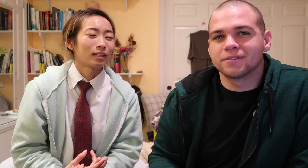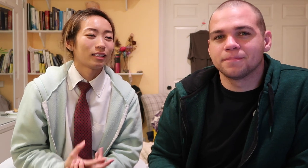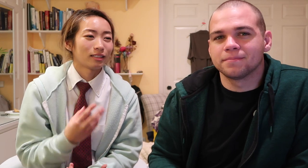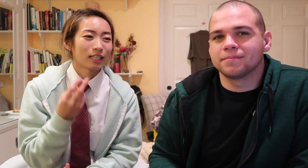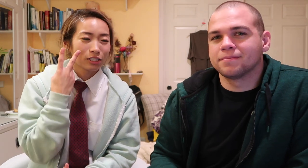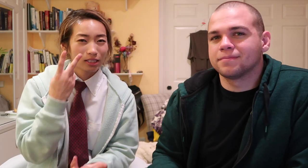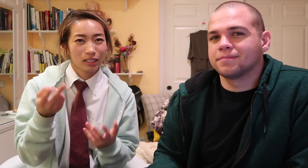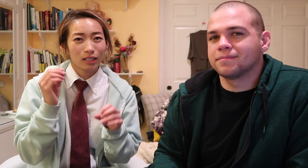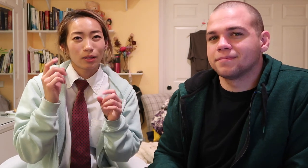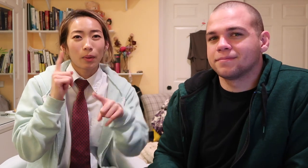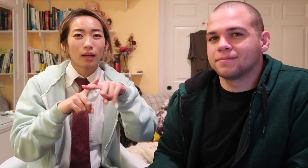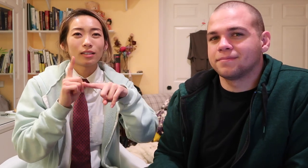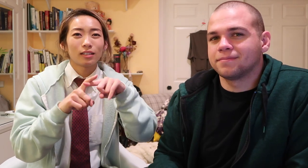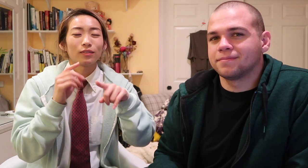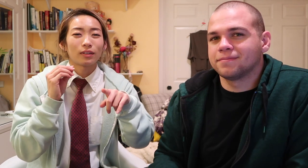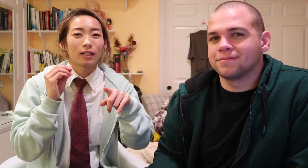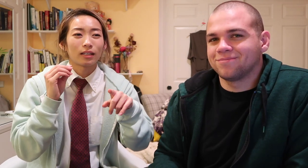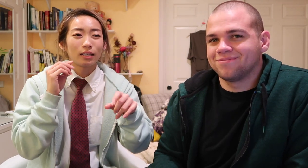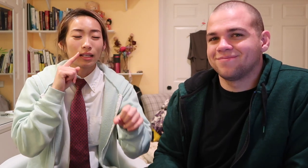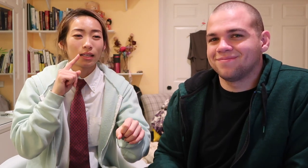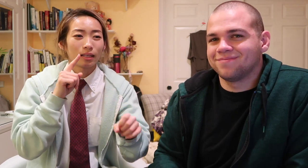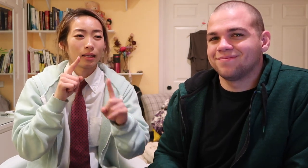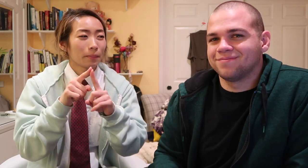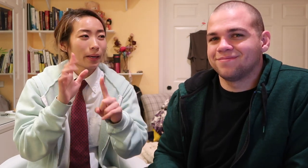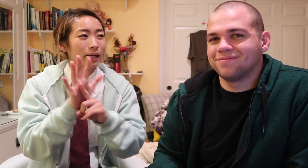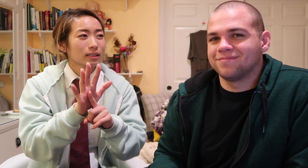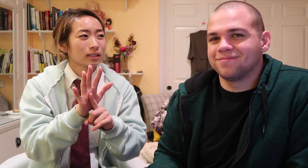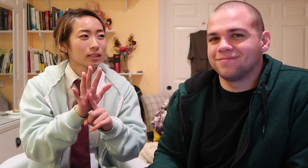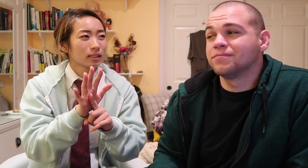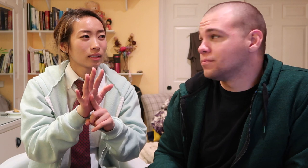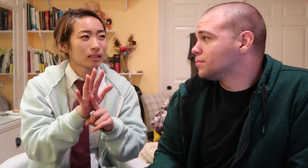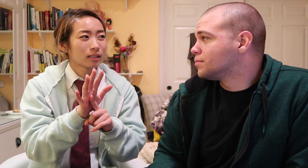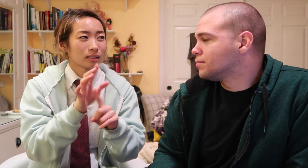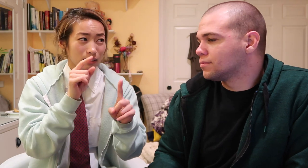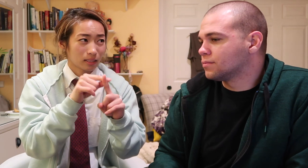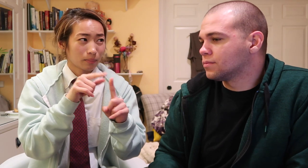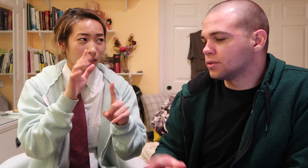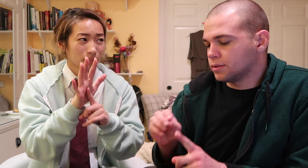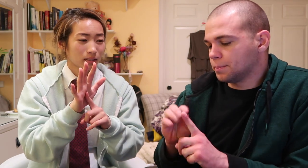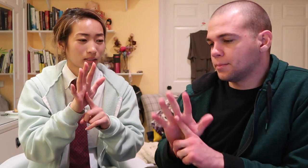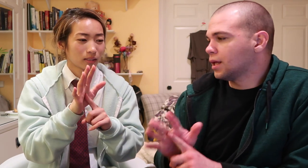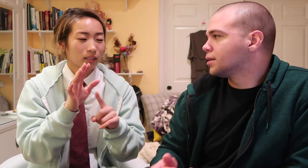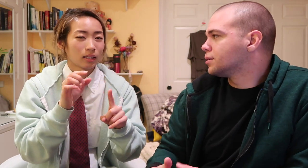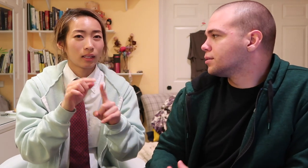i just see the positive impact impact impact